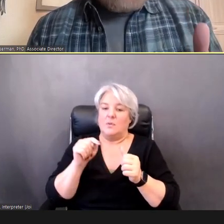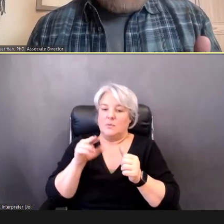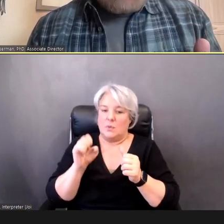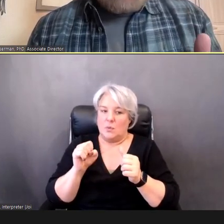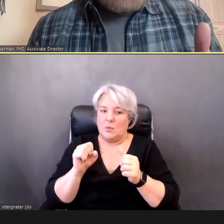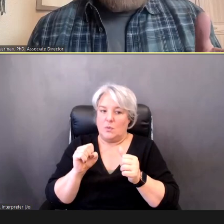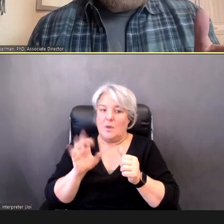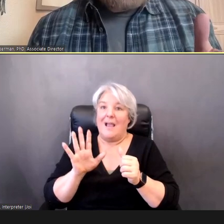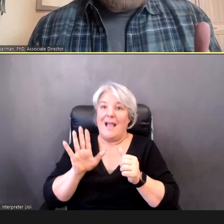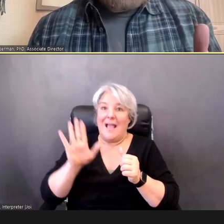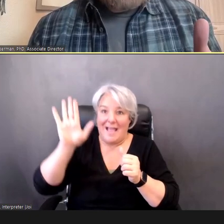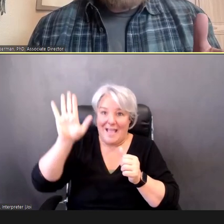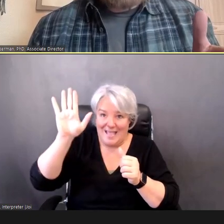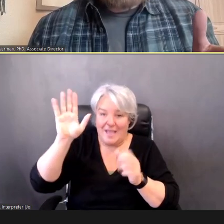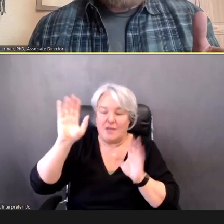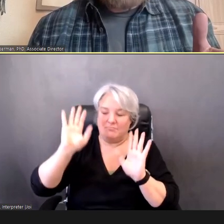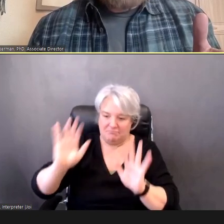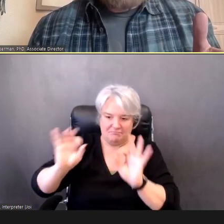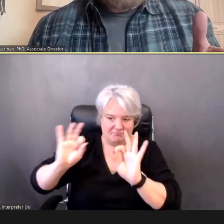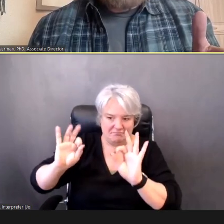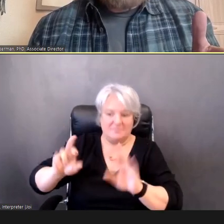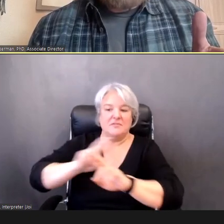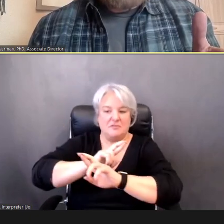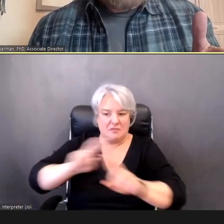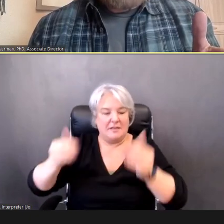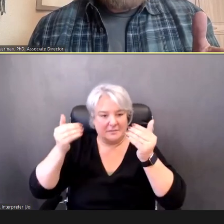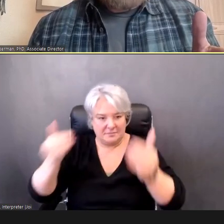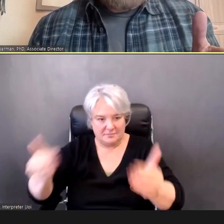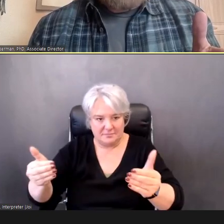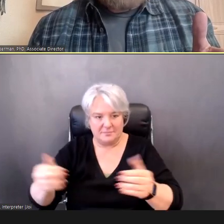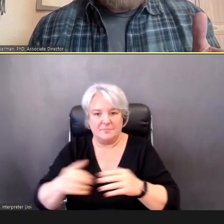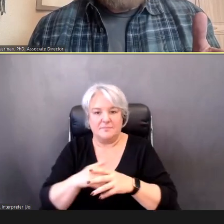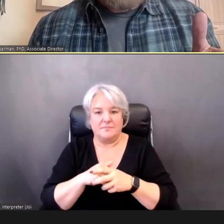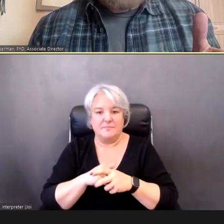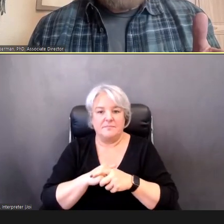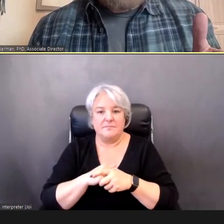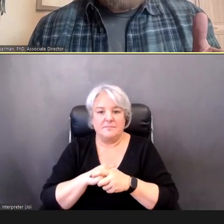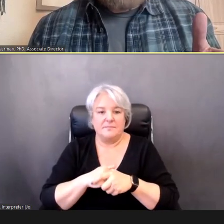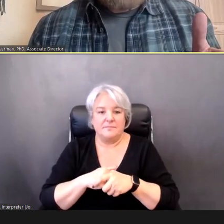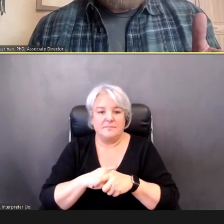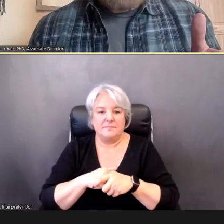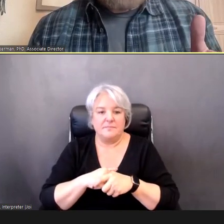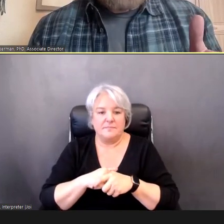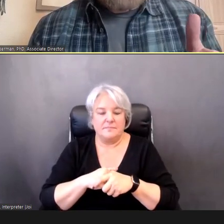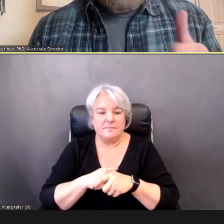(A pause), Okay?